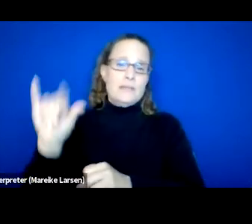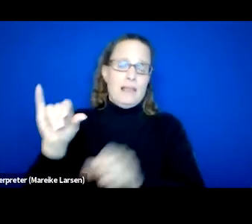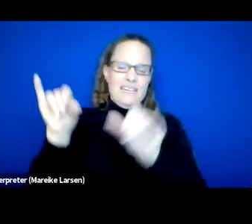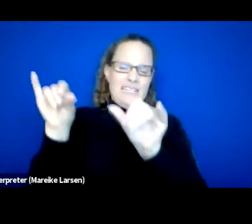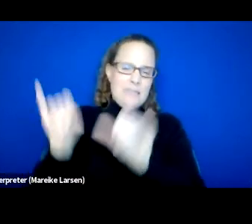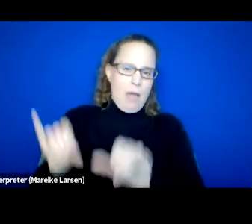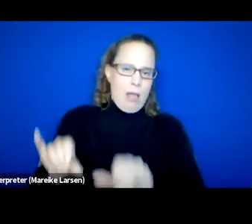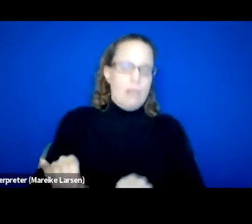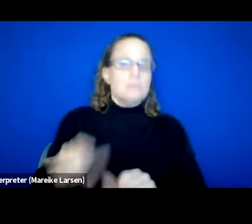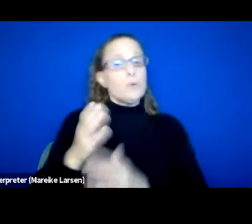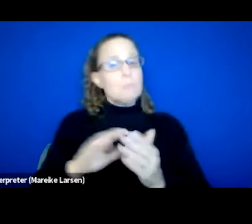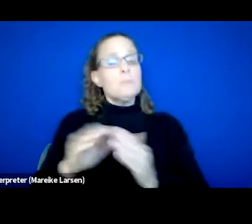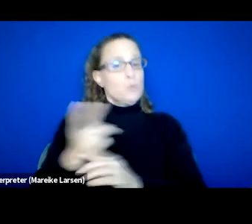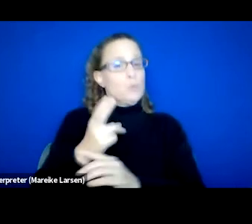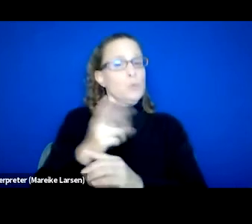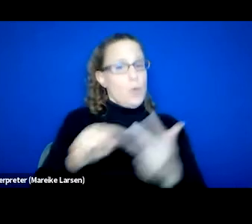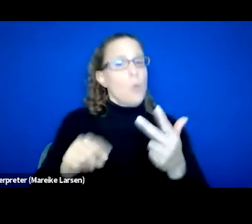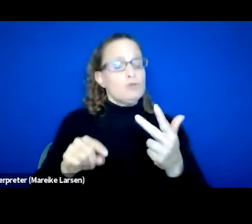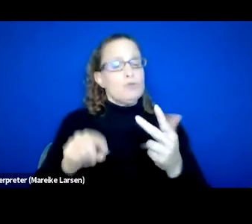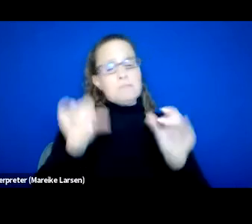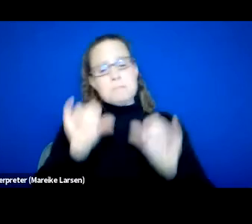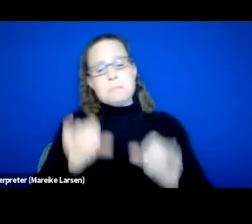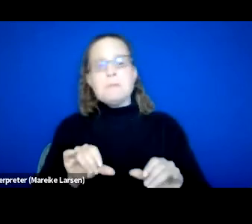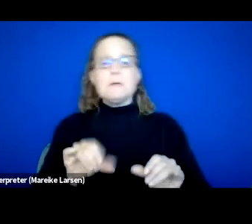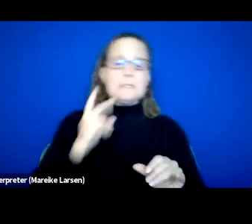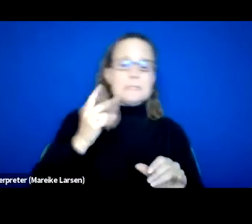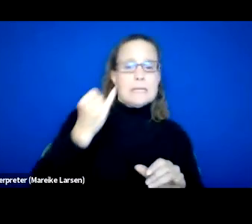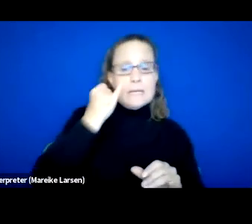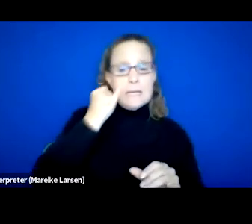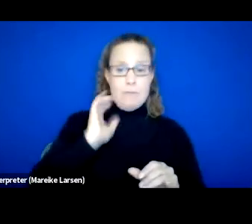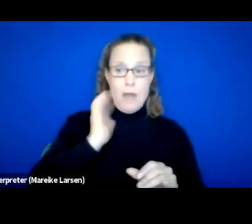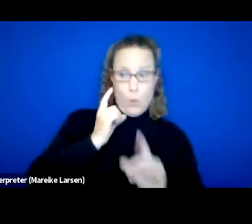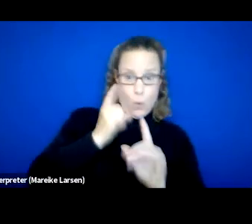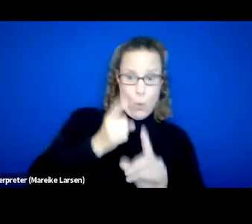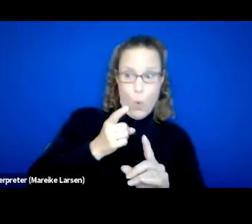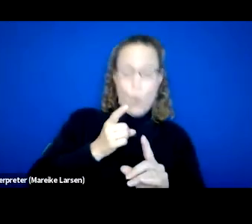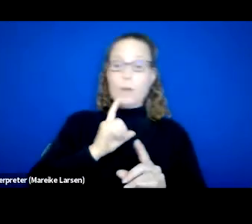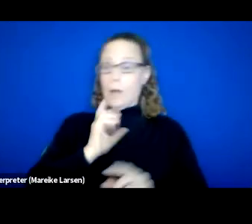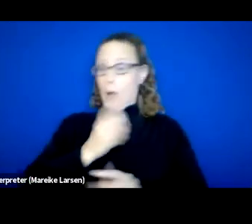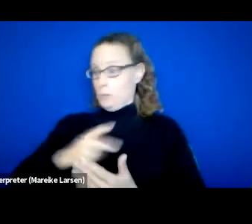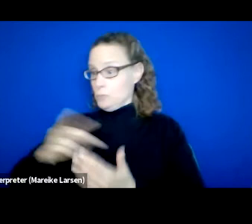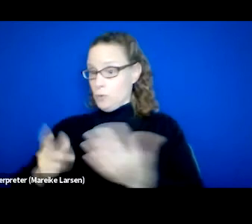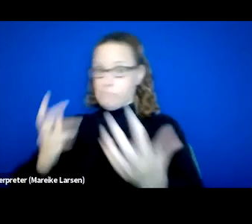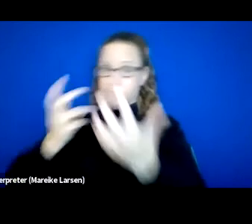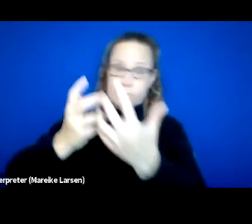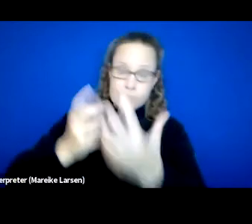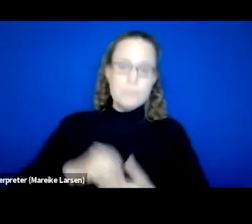to which their programs are operating as intended. And then of course, collecting information related